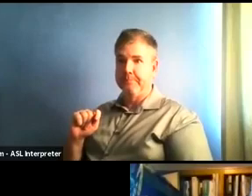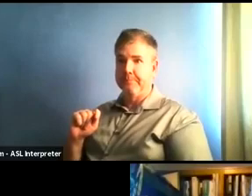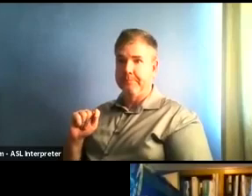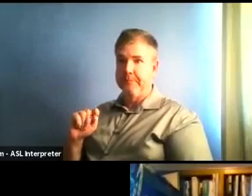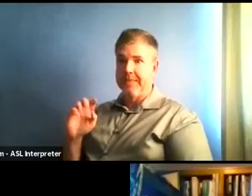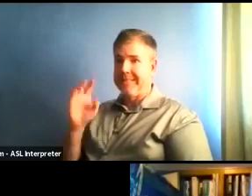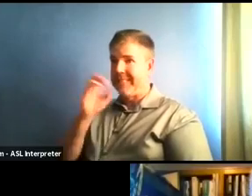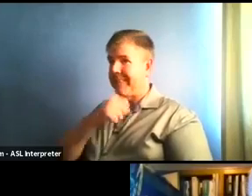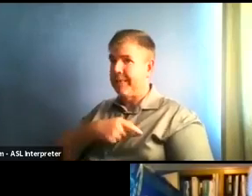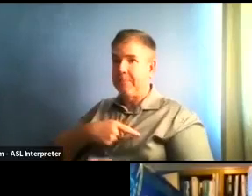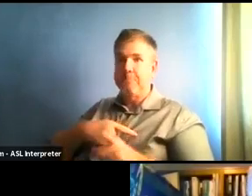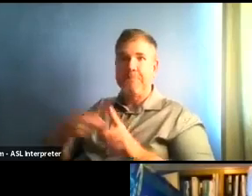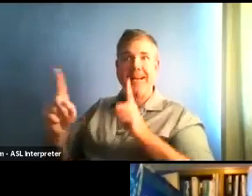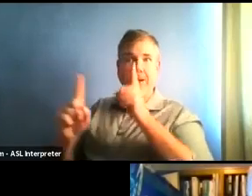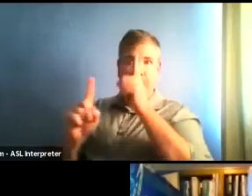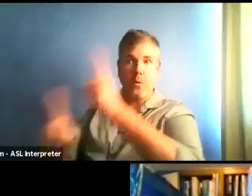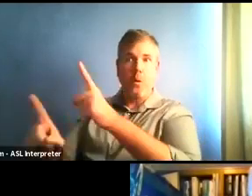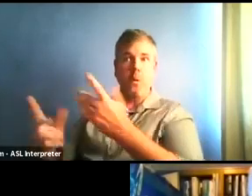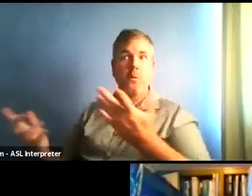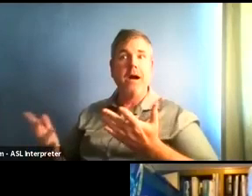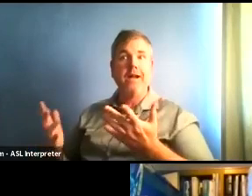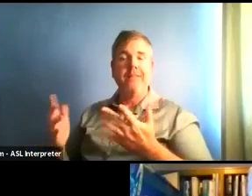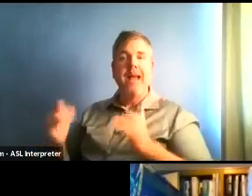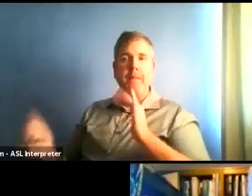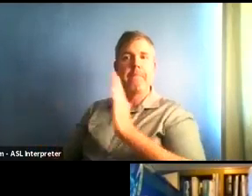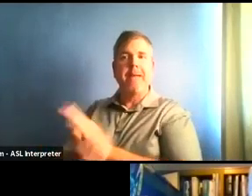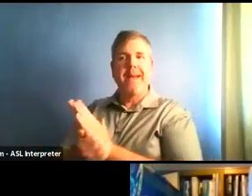is that every time something changes in the governor's order,